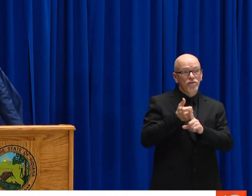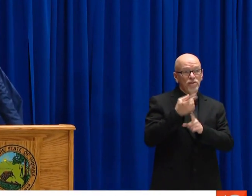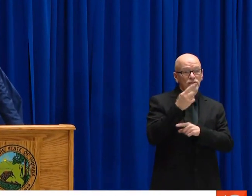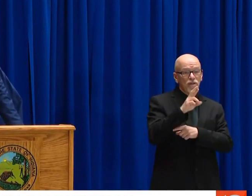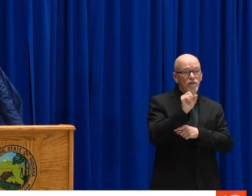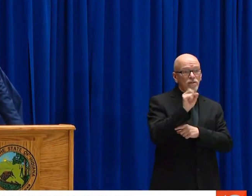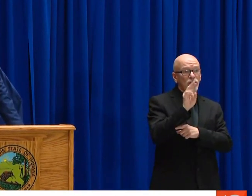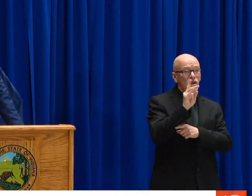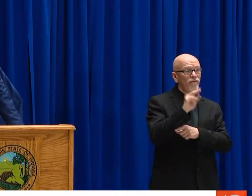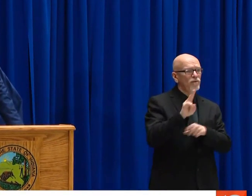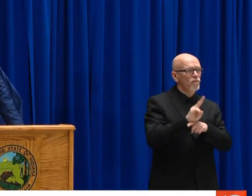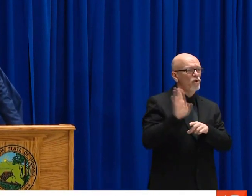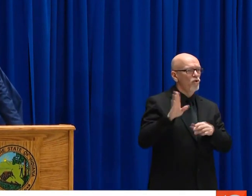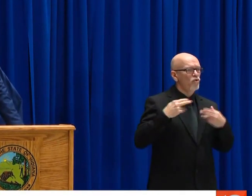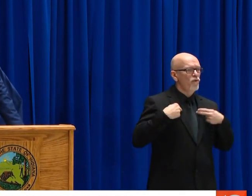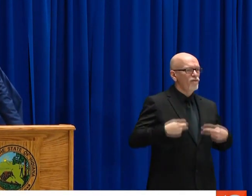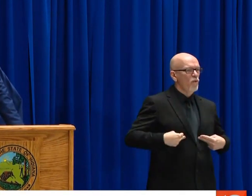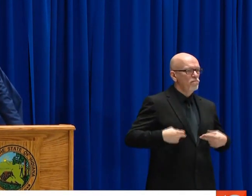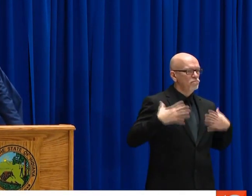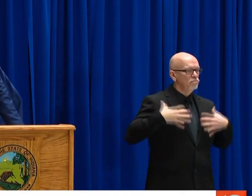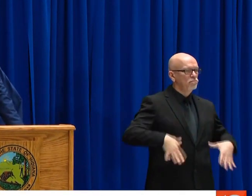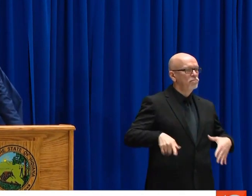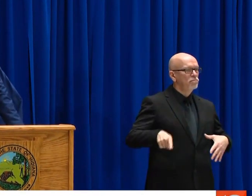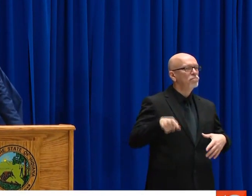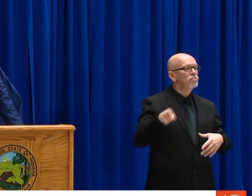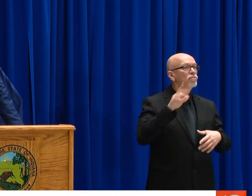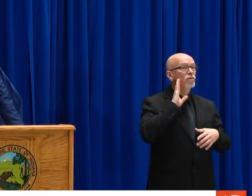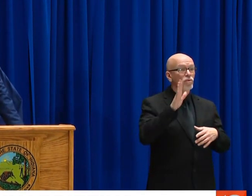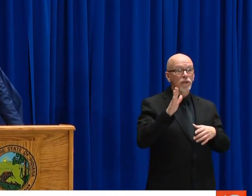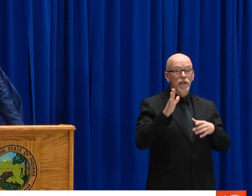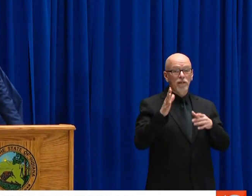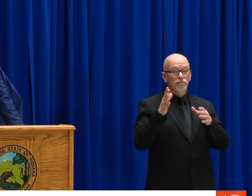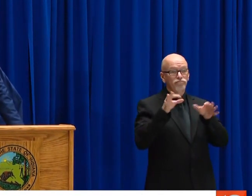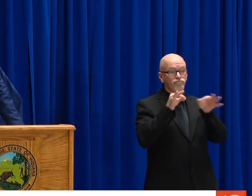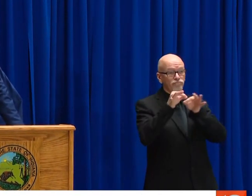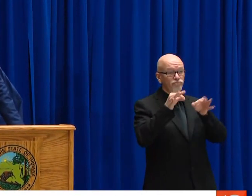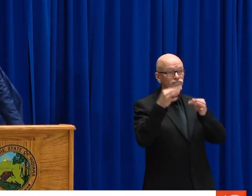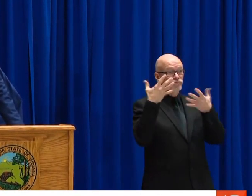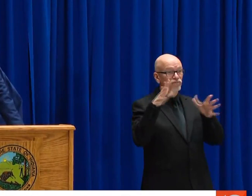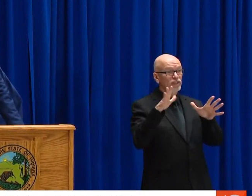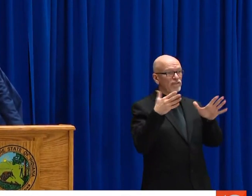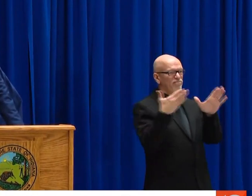TO DR. SULLIVAN FROM THE FSSA.